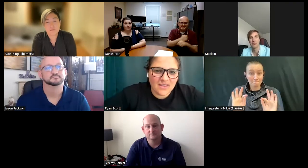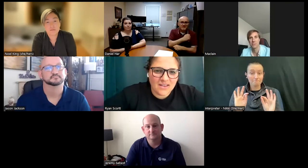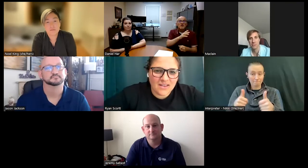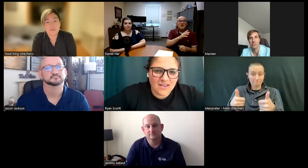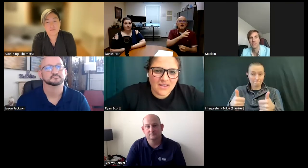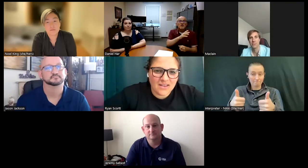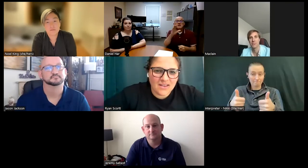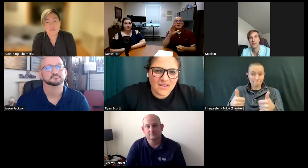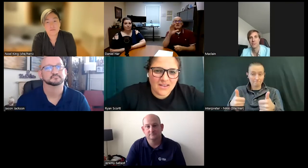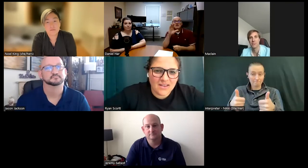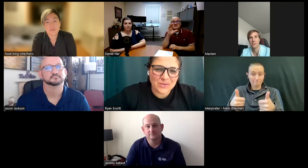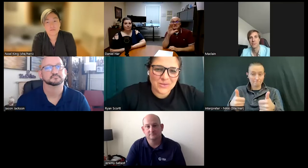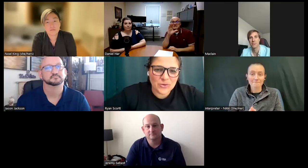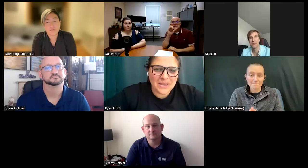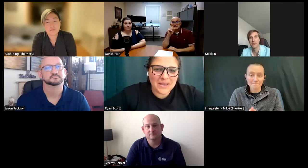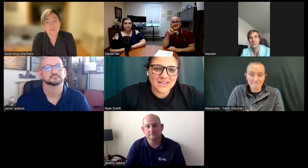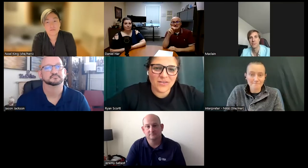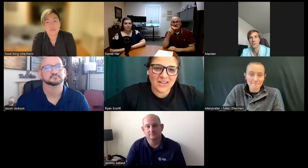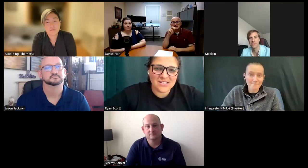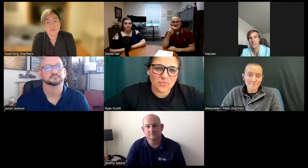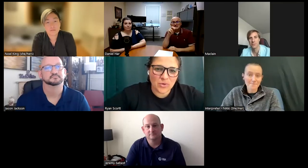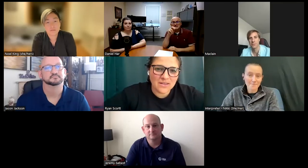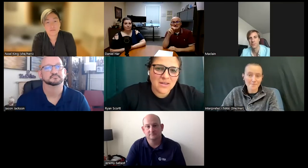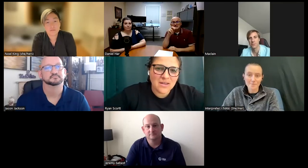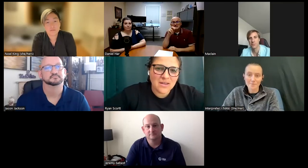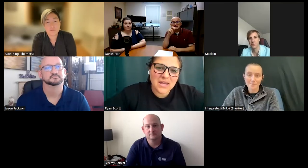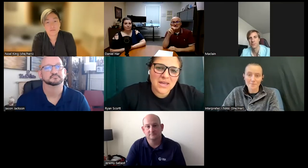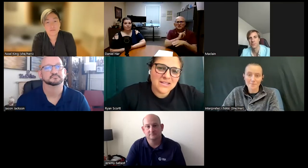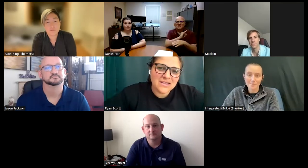and that was a little bit of a disappointment and CSUN didn't offer the